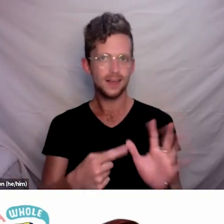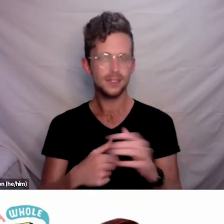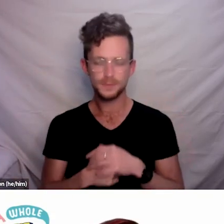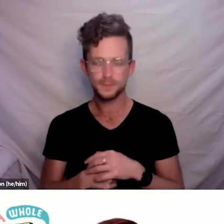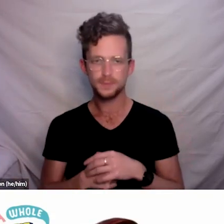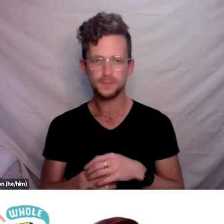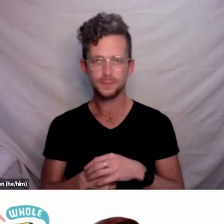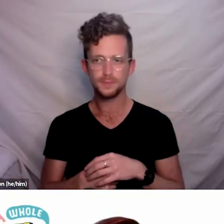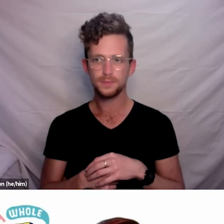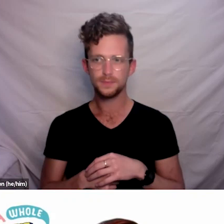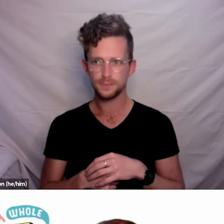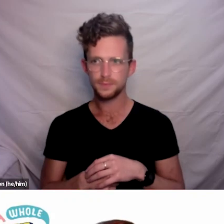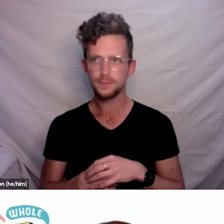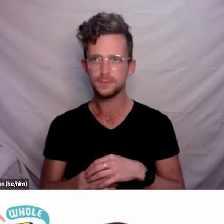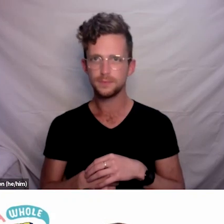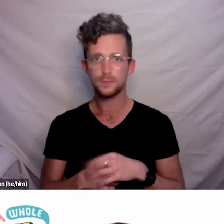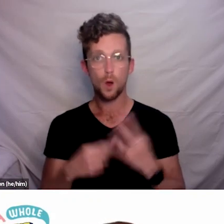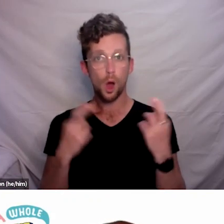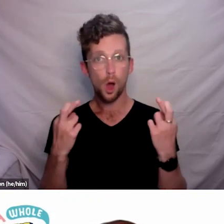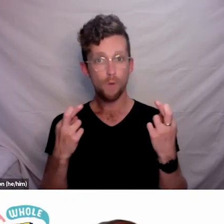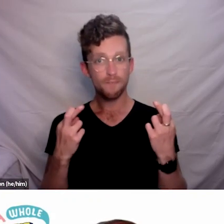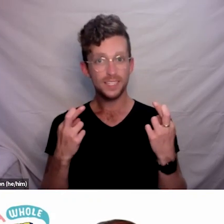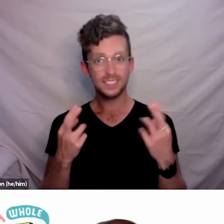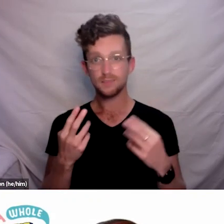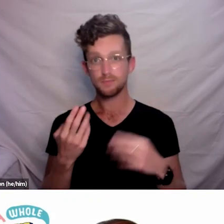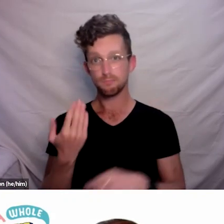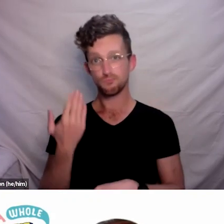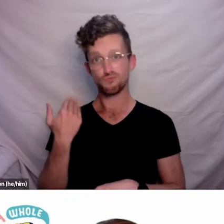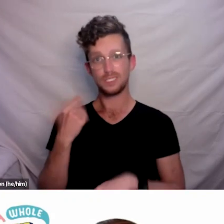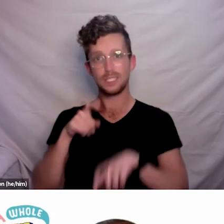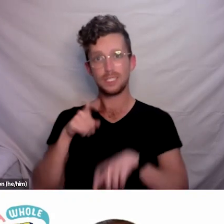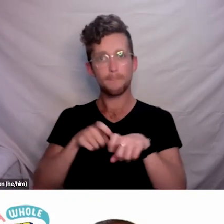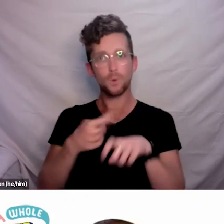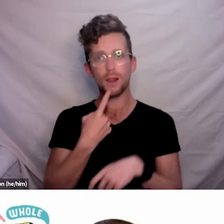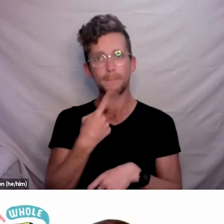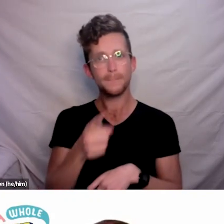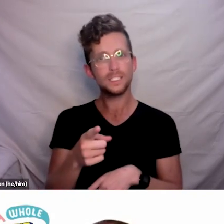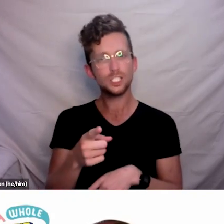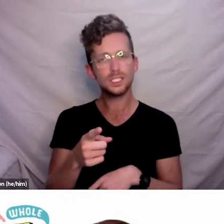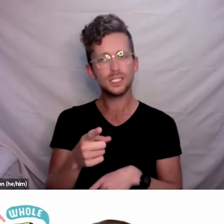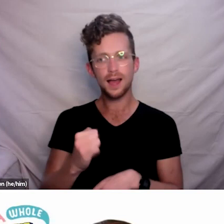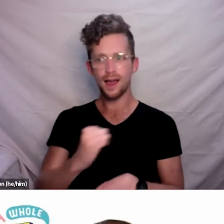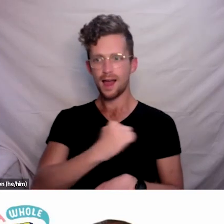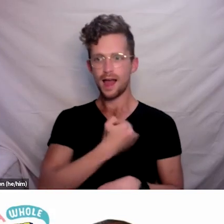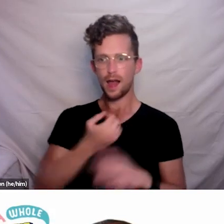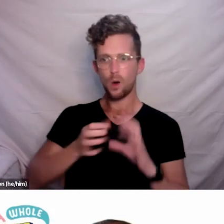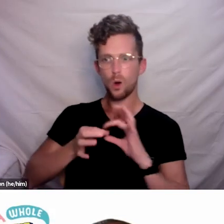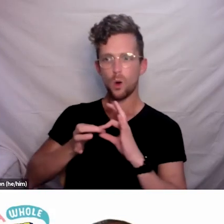So hopefully what Paula mentioned earlier about our work with providers, with NASCs, DPOs